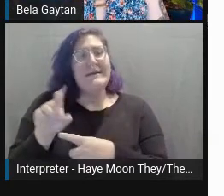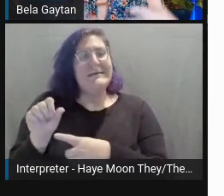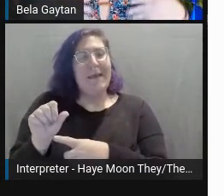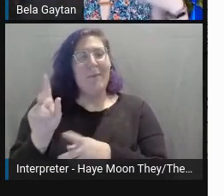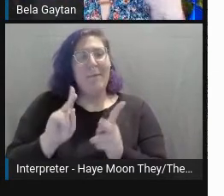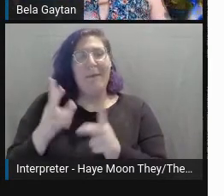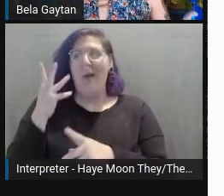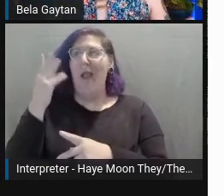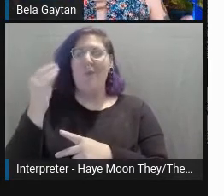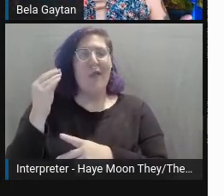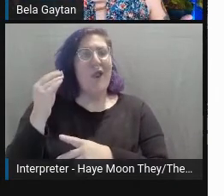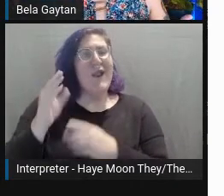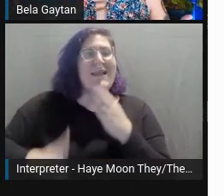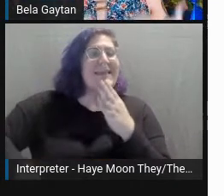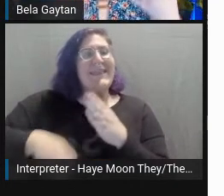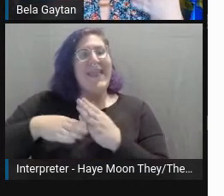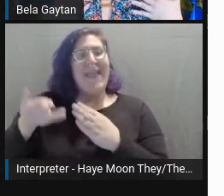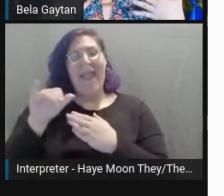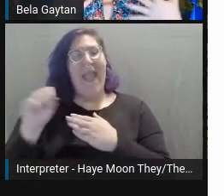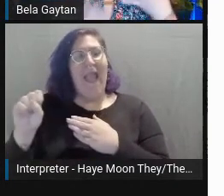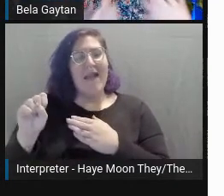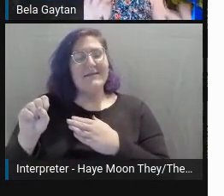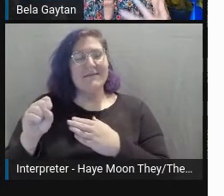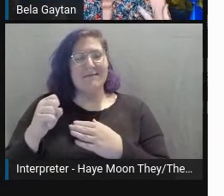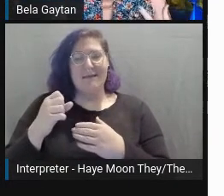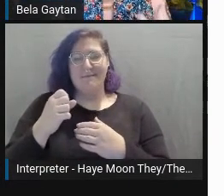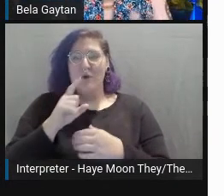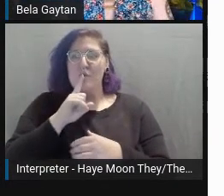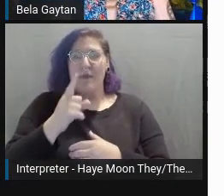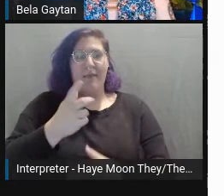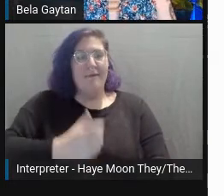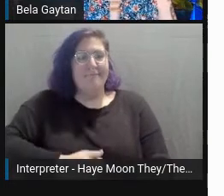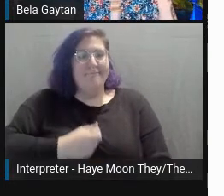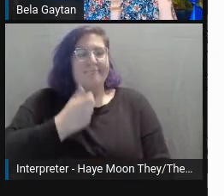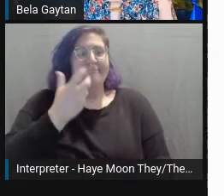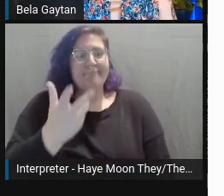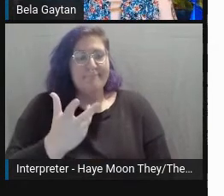and being vocal about our lived experiences.